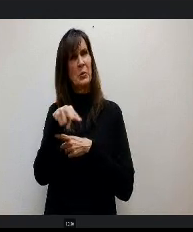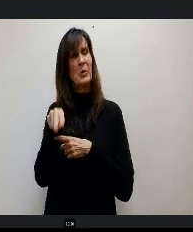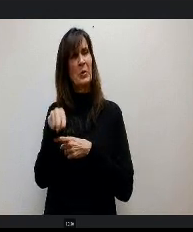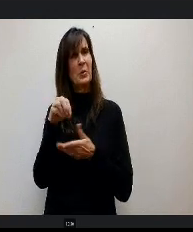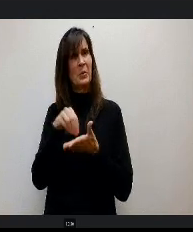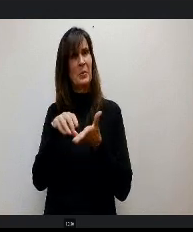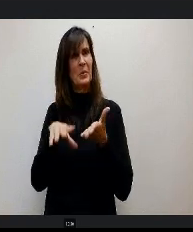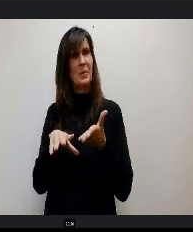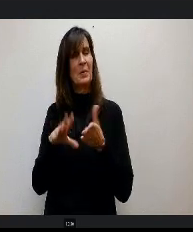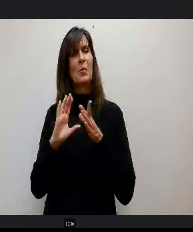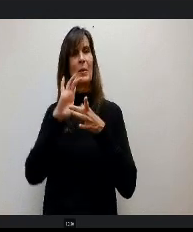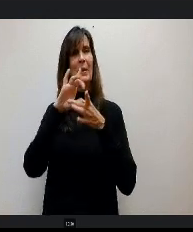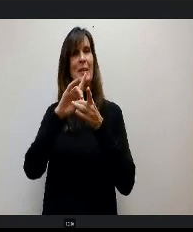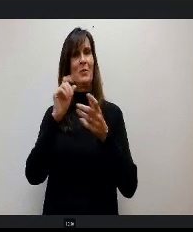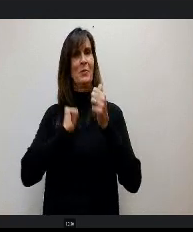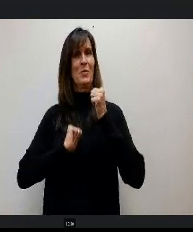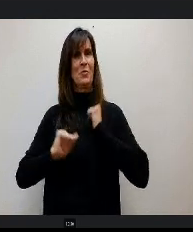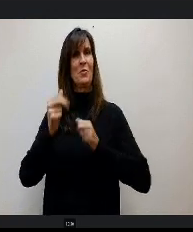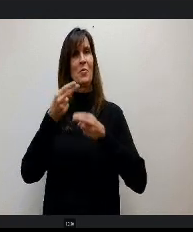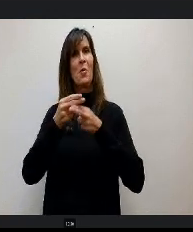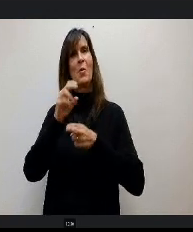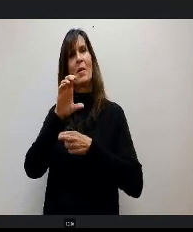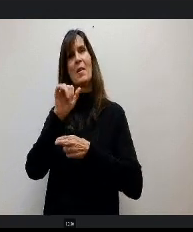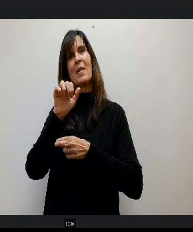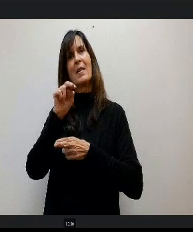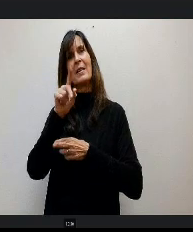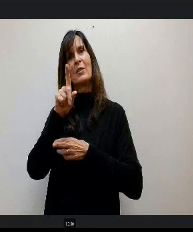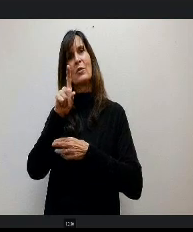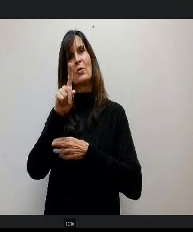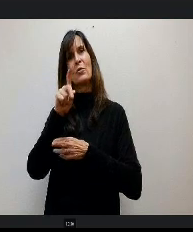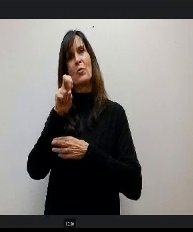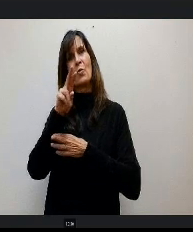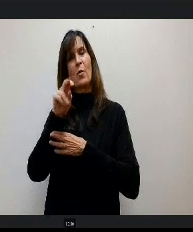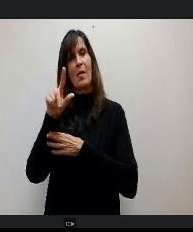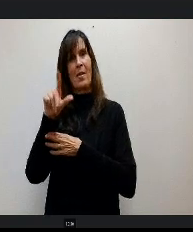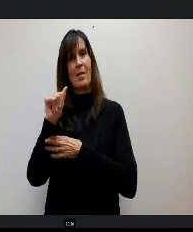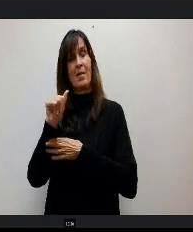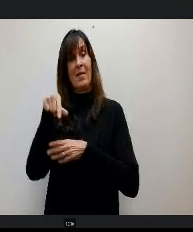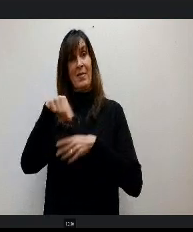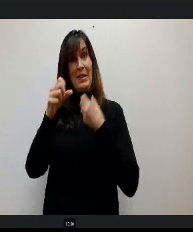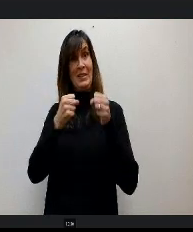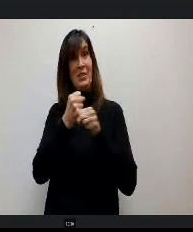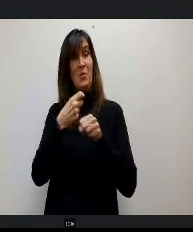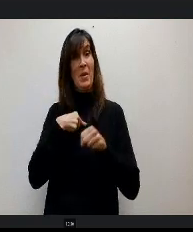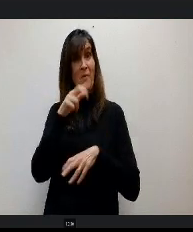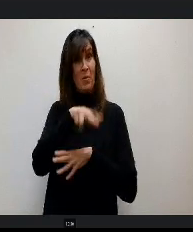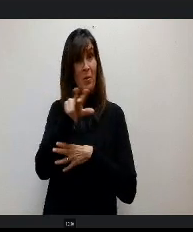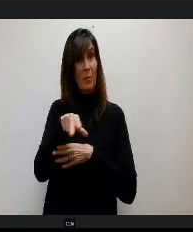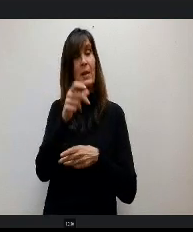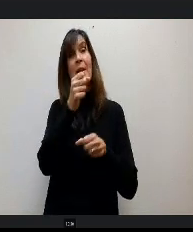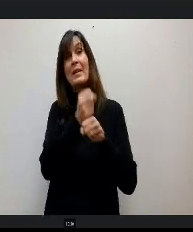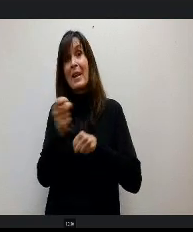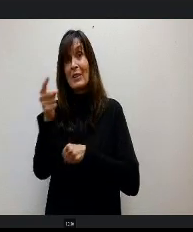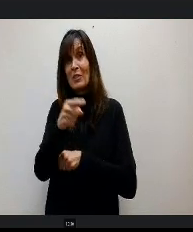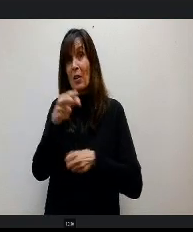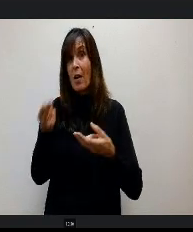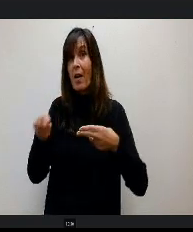in our musical Cinderella. This year we got 33 and next year we're at 55. So it's just going up a lot every year, so